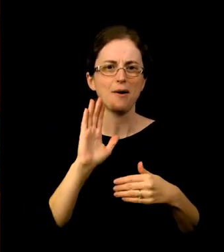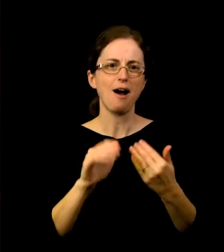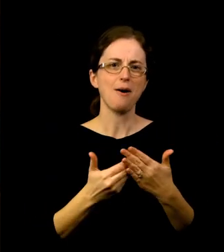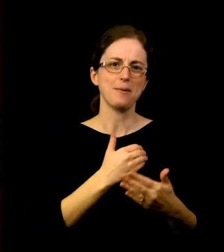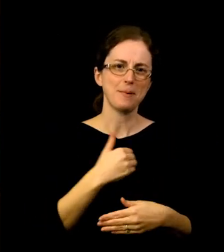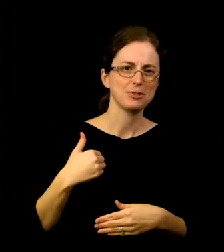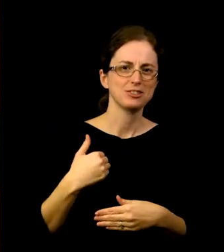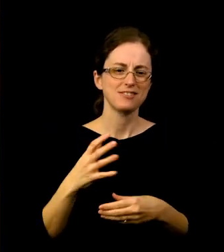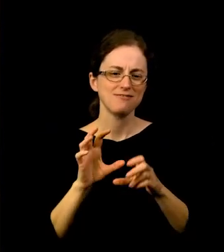Thank you, and good night.